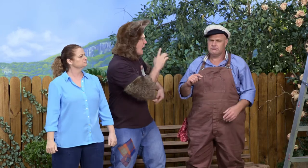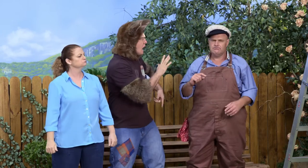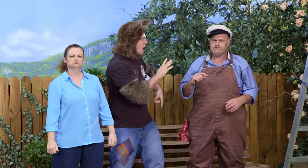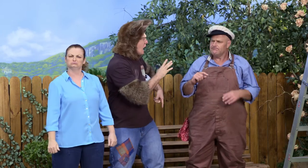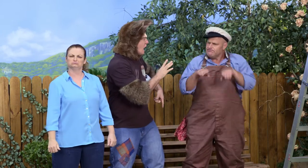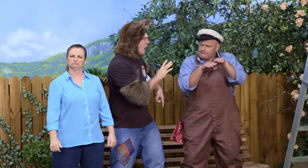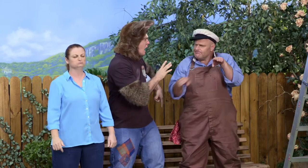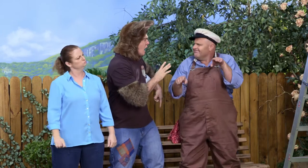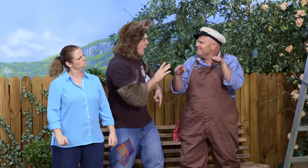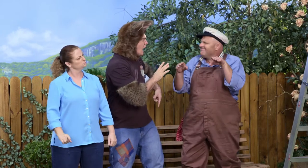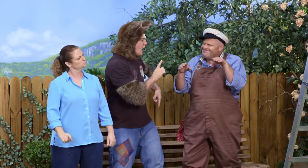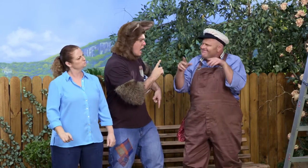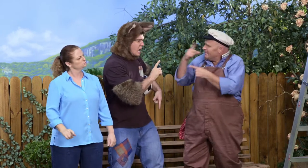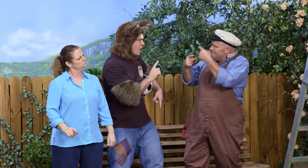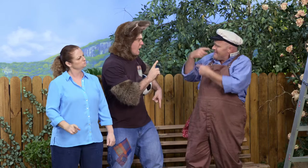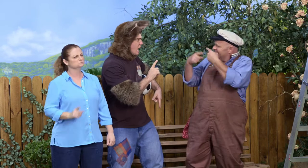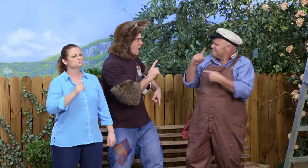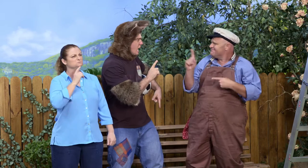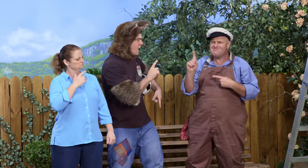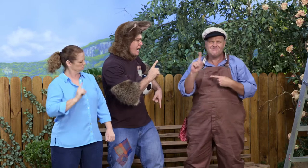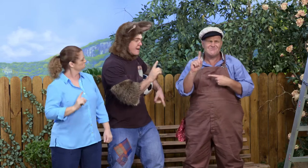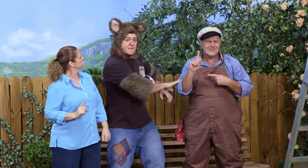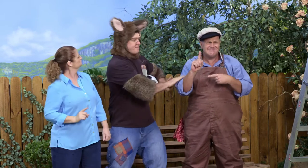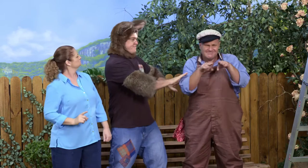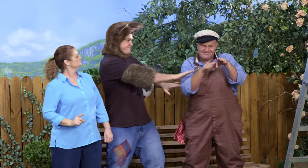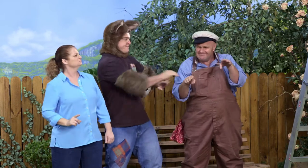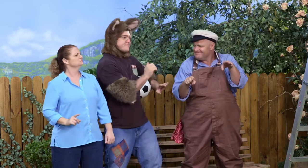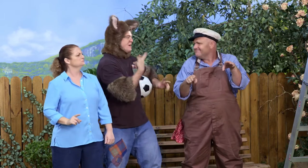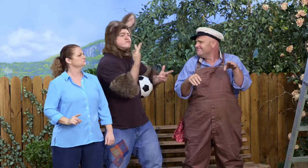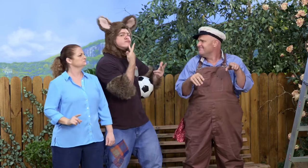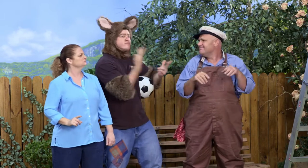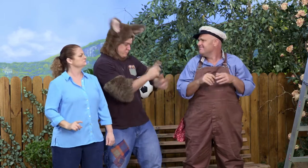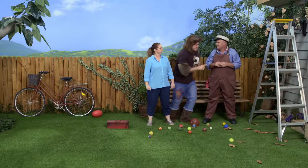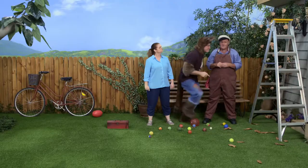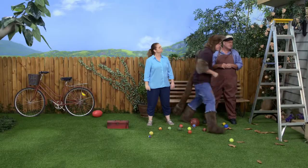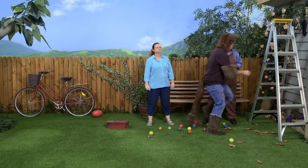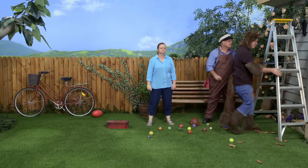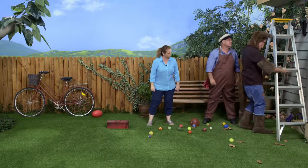What do you mean, Possum? What do you want to do with a ramp? I'll show you.